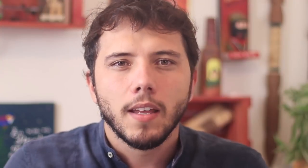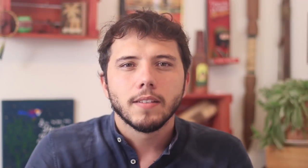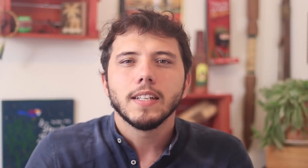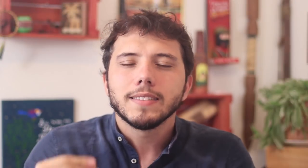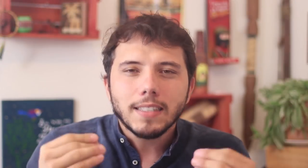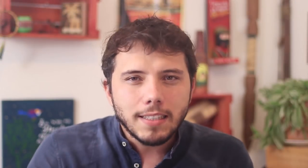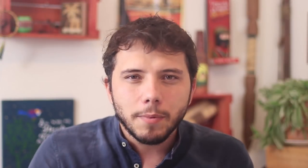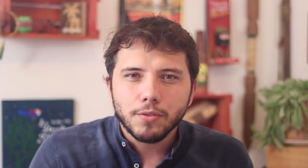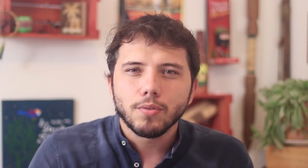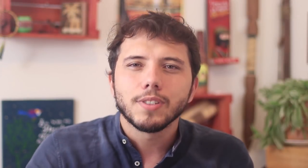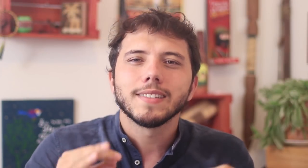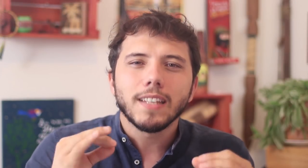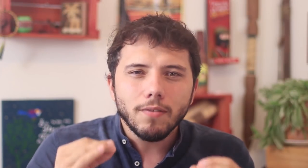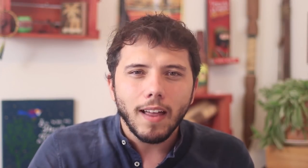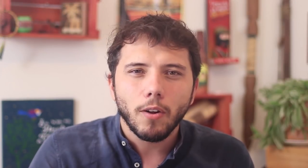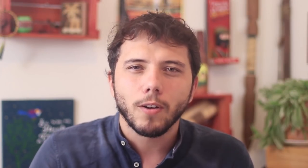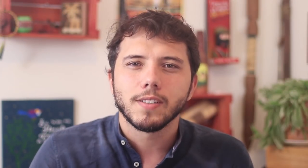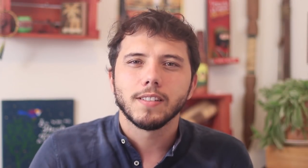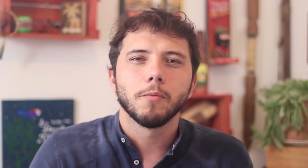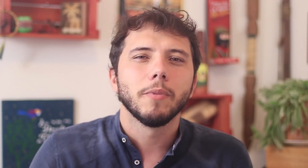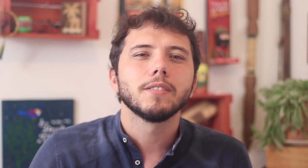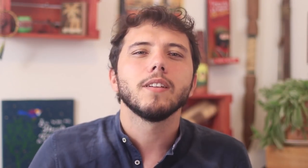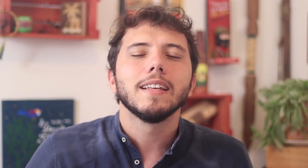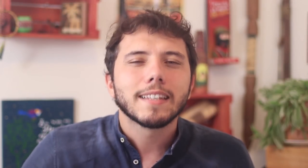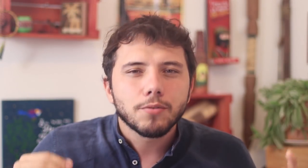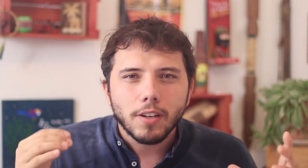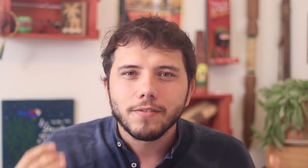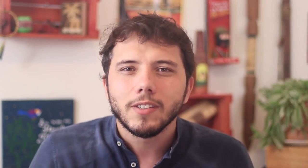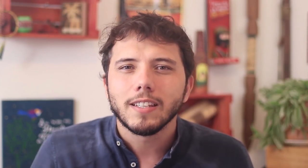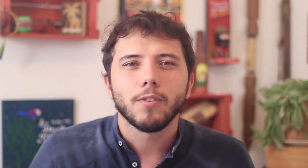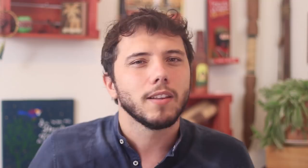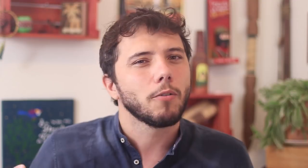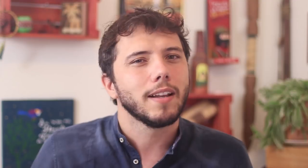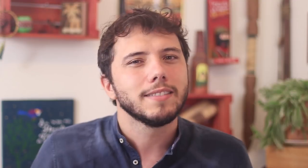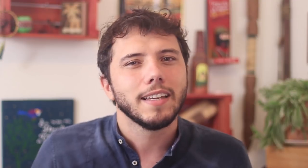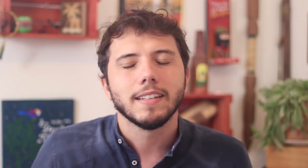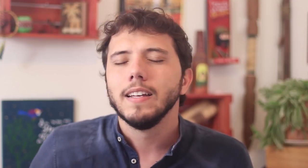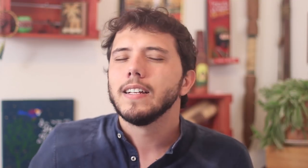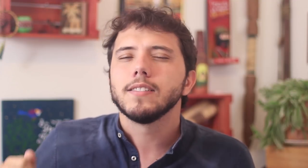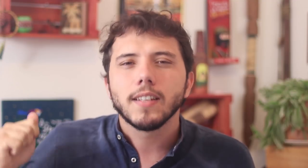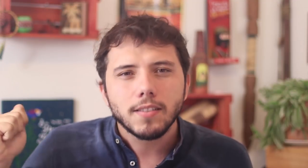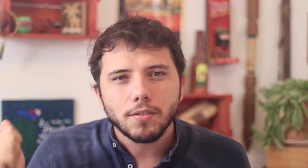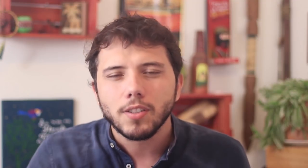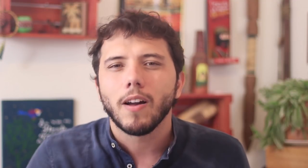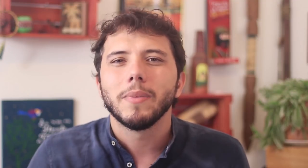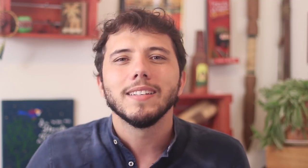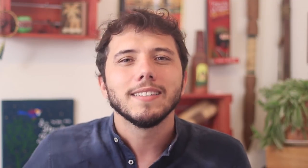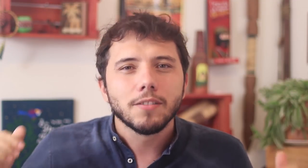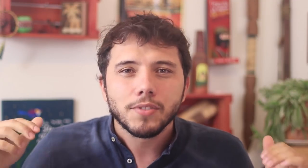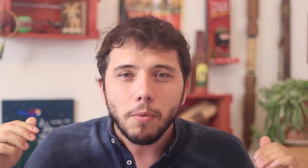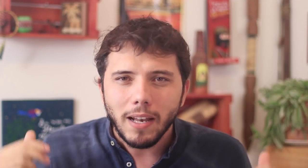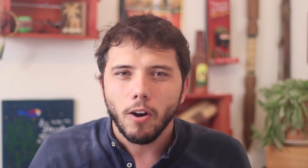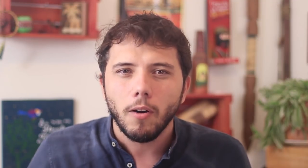There are many brave people risking their lives right now outside the quarantine, away from their families and giving their best